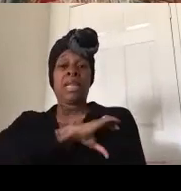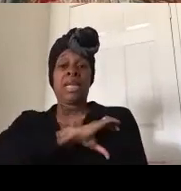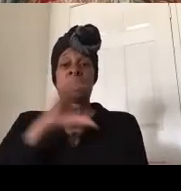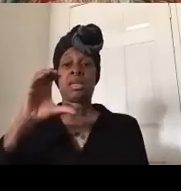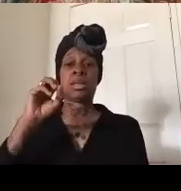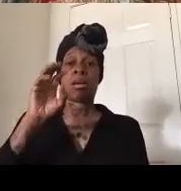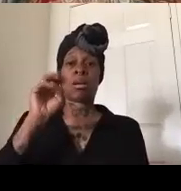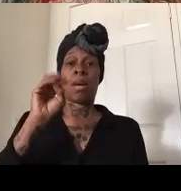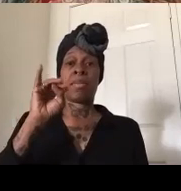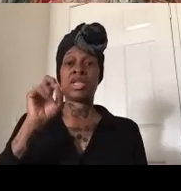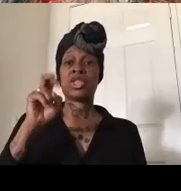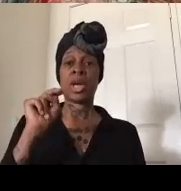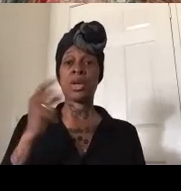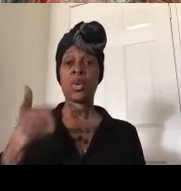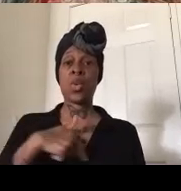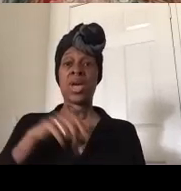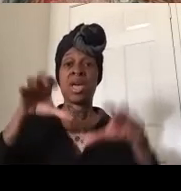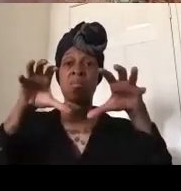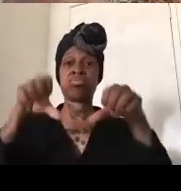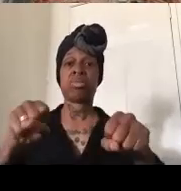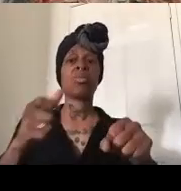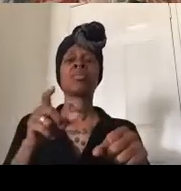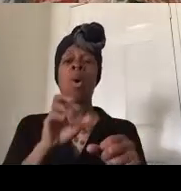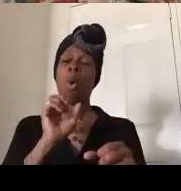so we make sure that we maintain that presence or within police commission